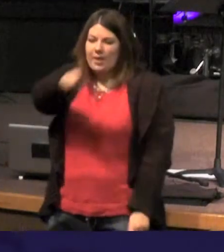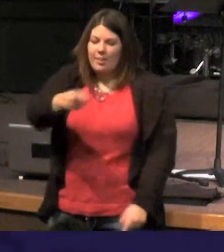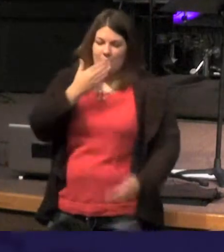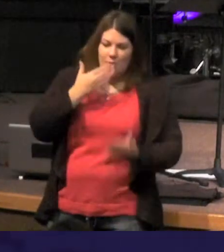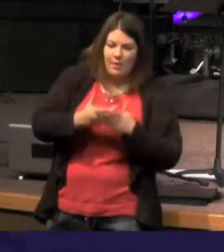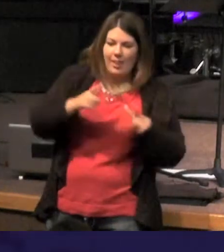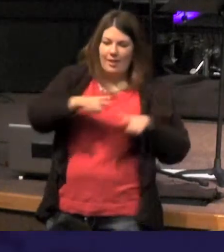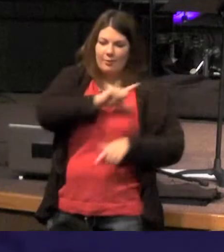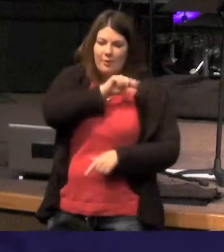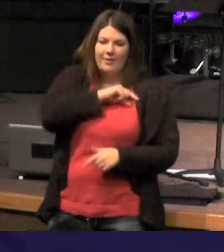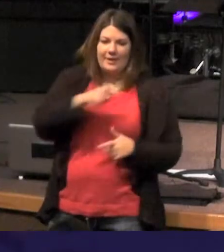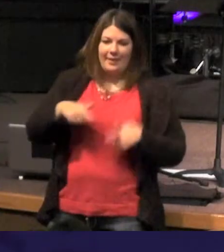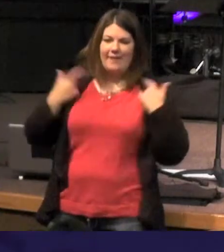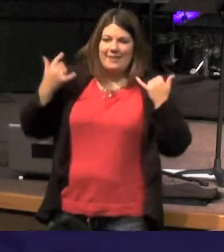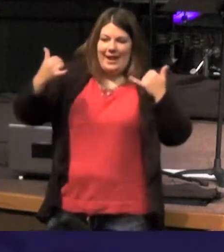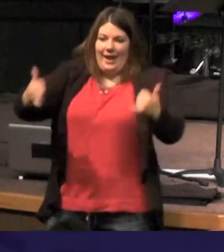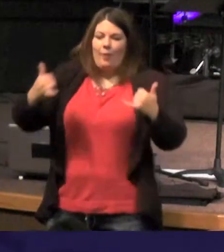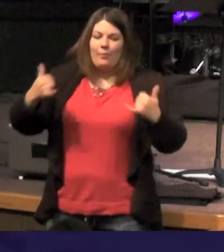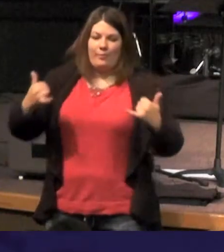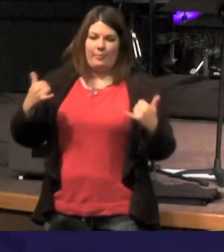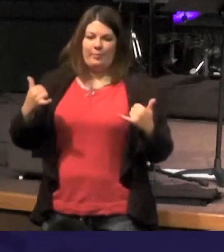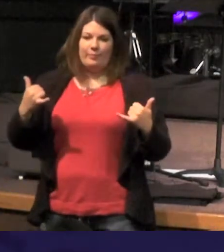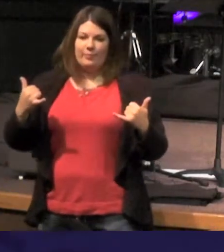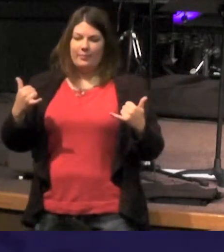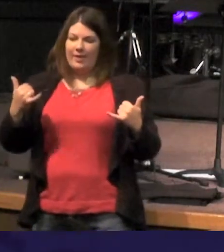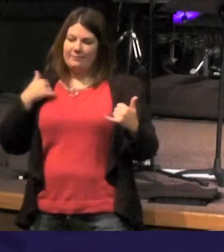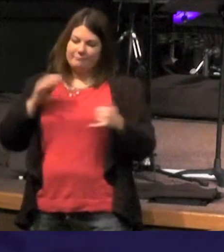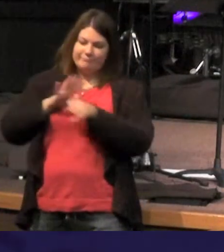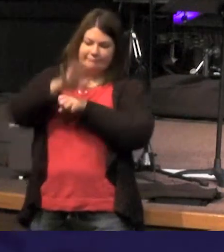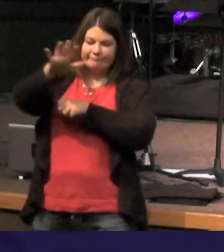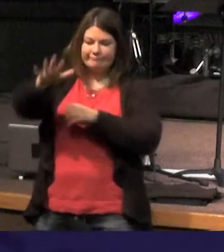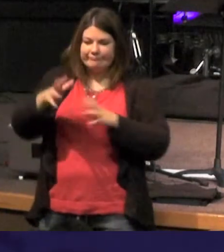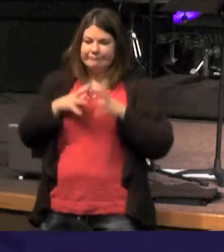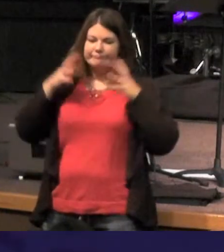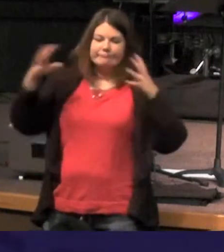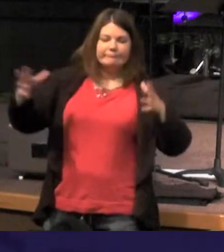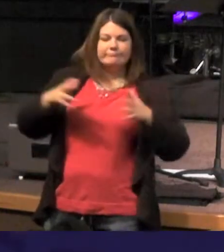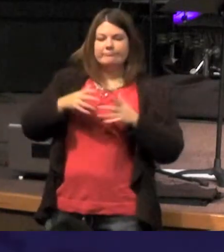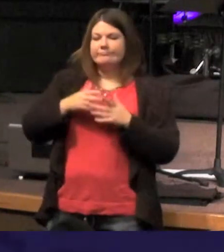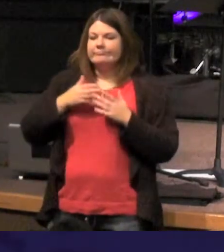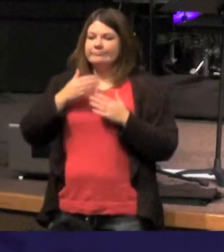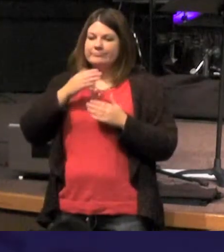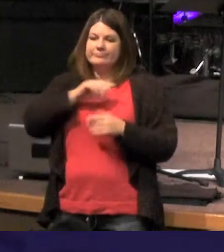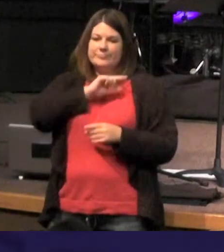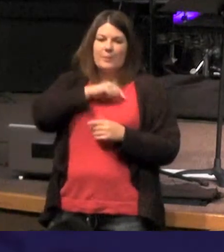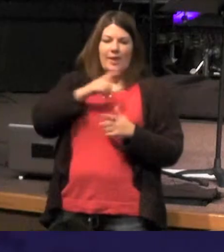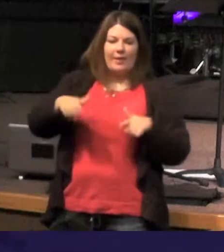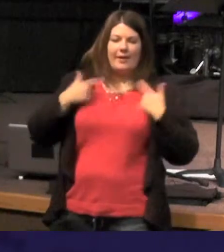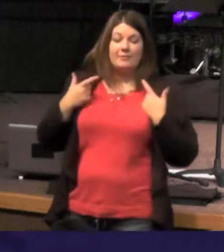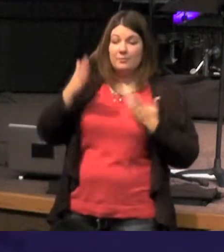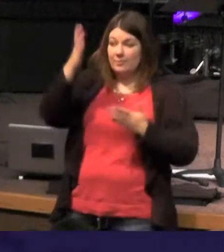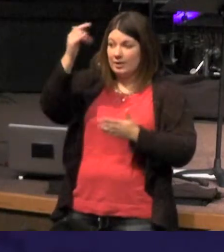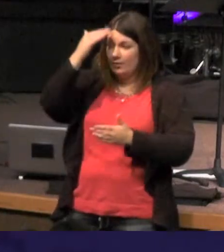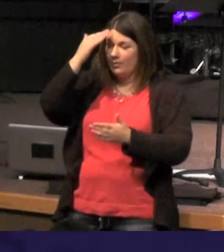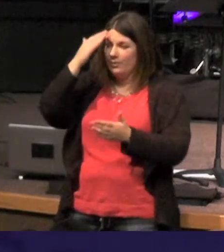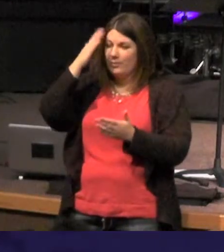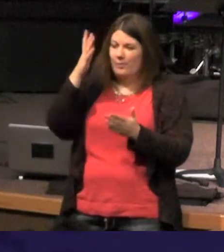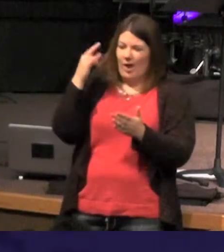Jesus came so you could have life and have life abundantly you know the purpose of life you want to realize what you're created for - do you want to